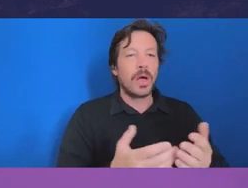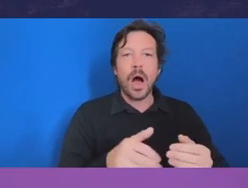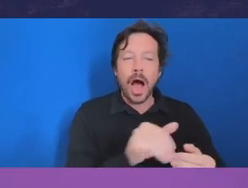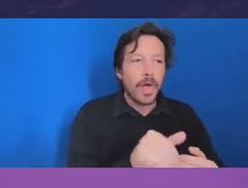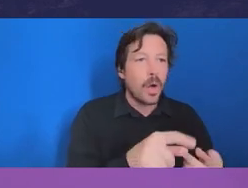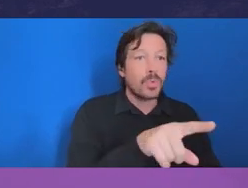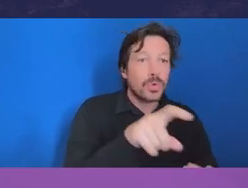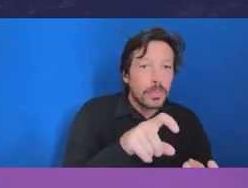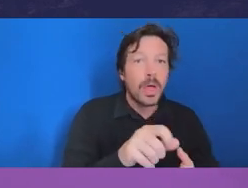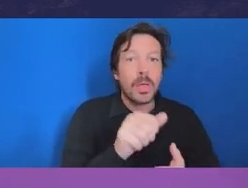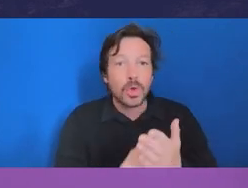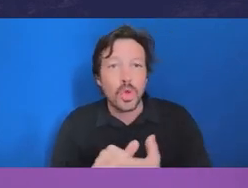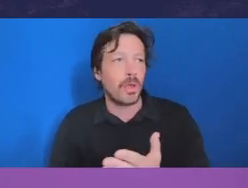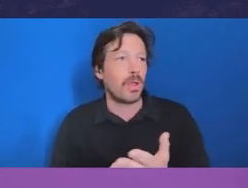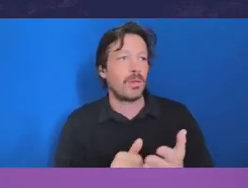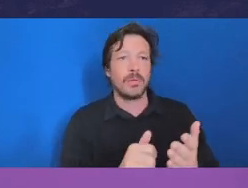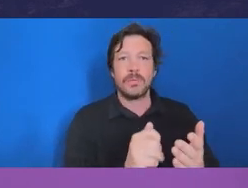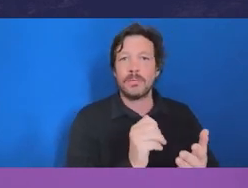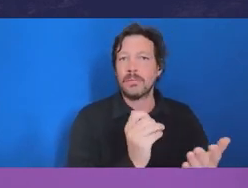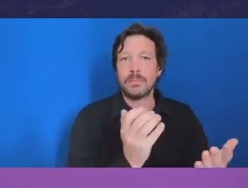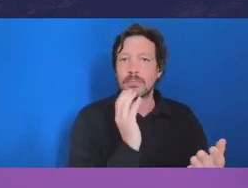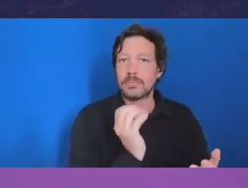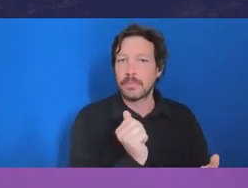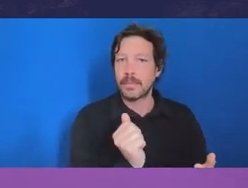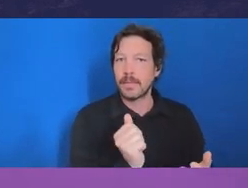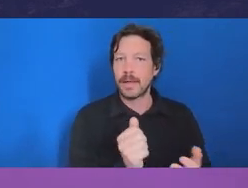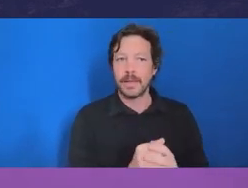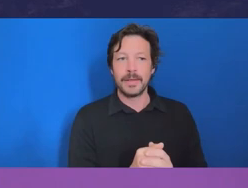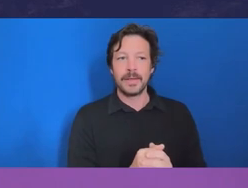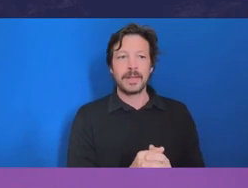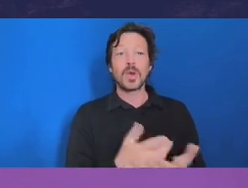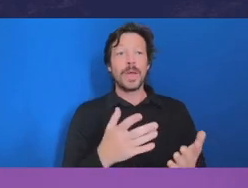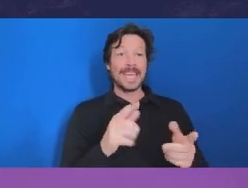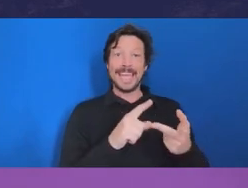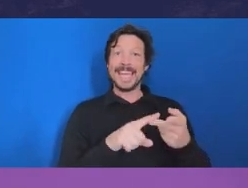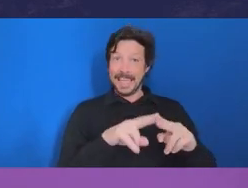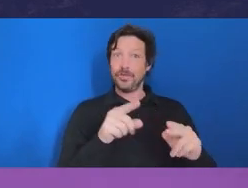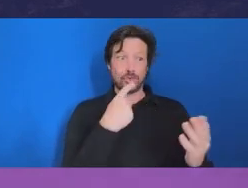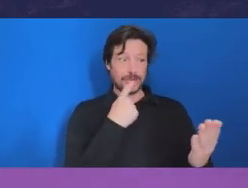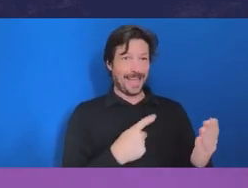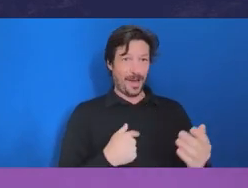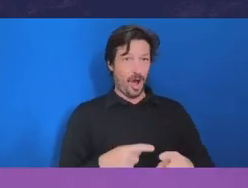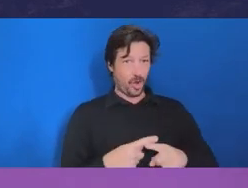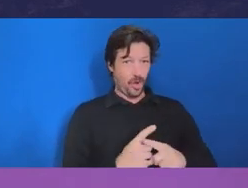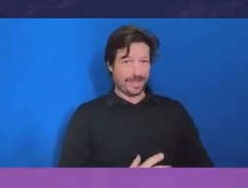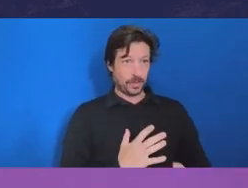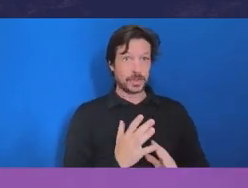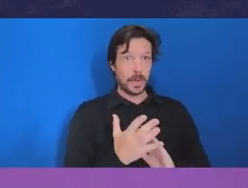So it doesn't automatically mean, you know, corruption. It’s just ‘let's just declare it and then we can manage it’.